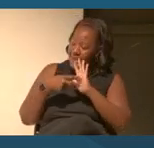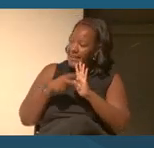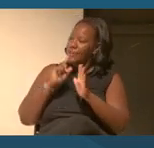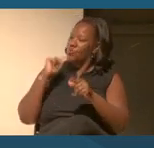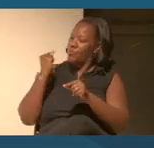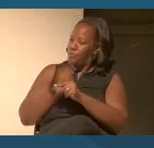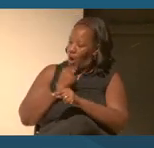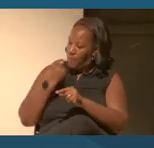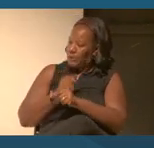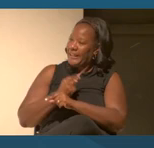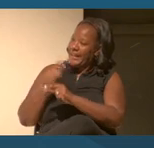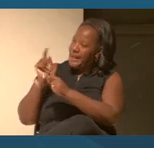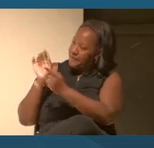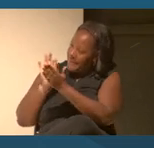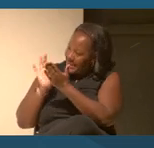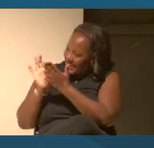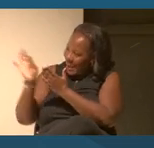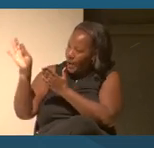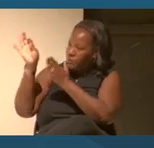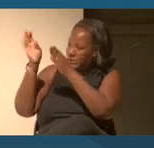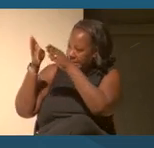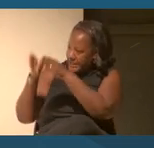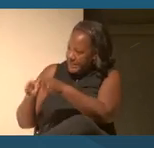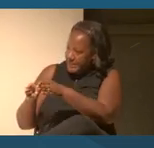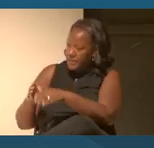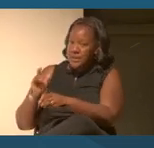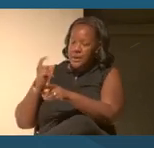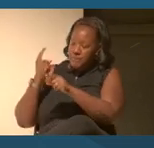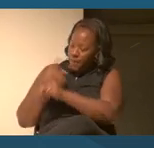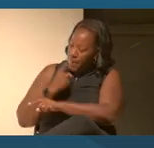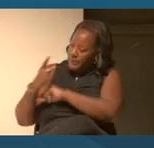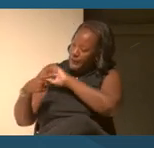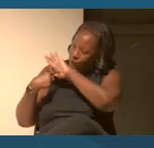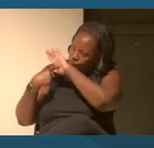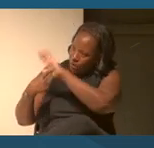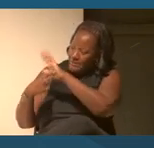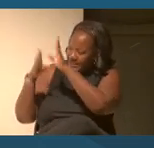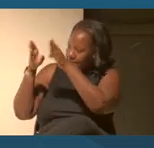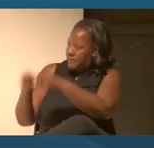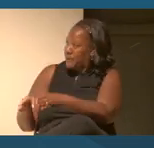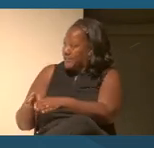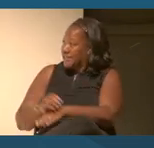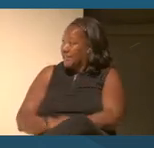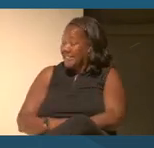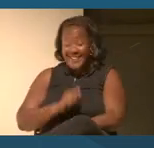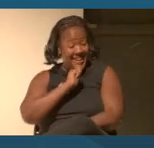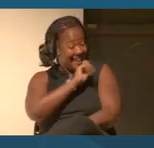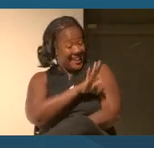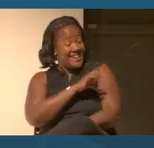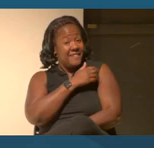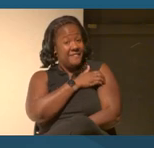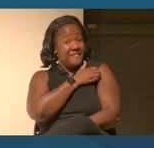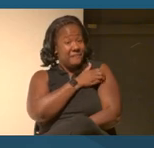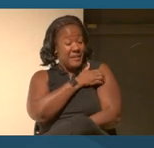count, to properly then represent people? And then if we were in a team meeting. Right?